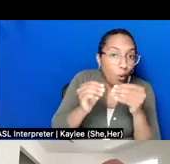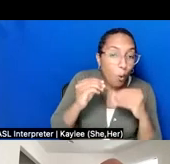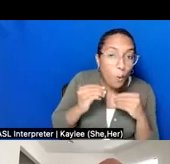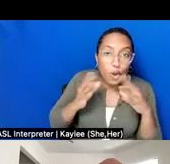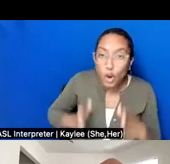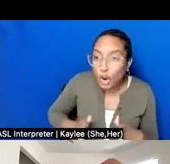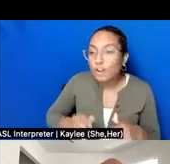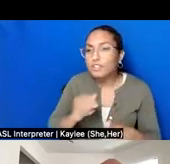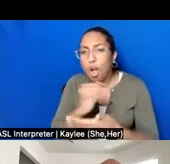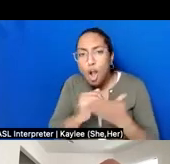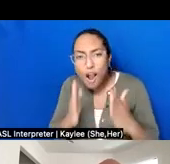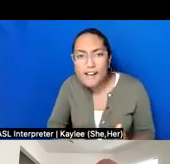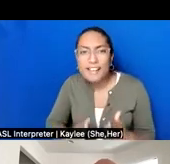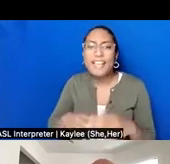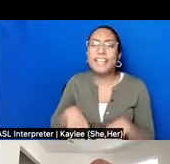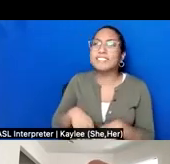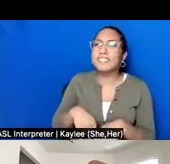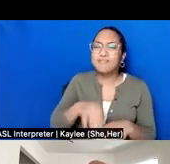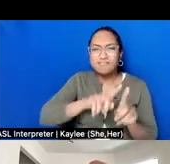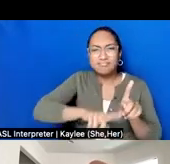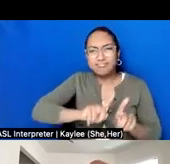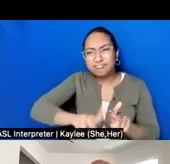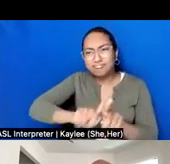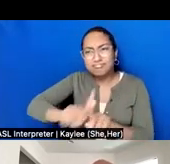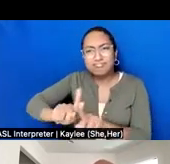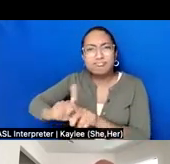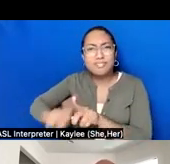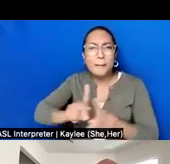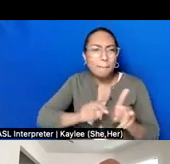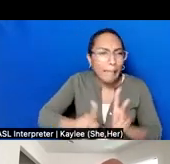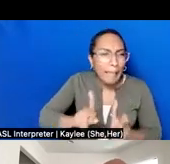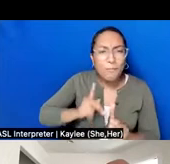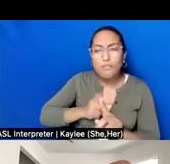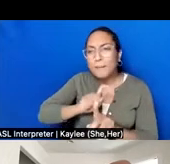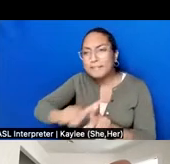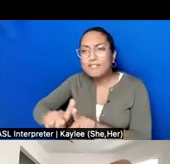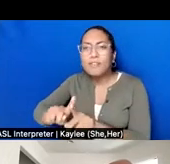range of people, and these conversations helped us understand how the community saw themselves,